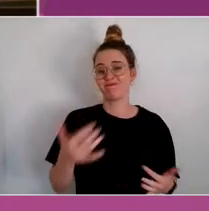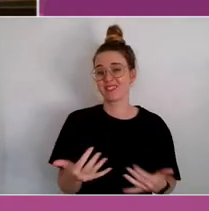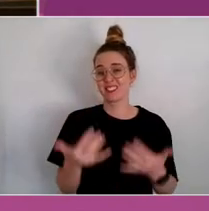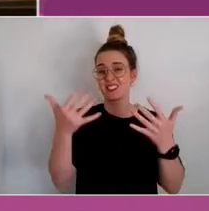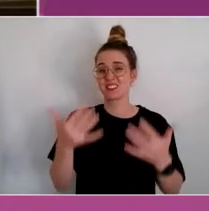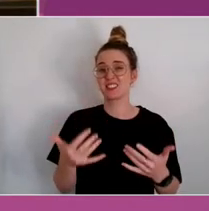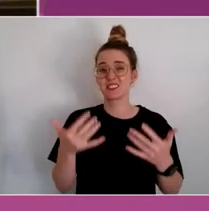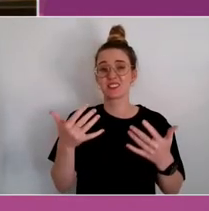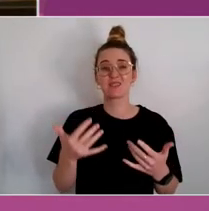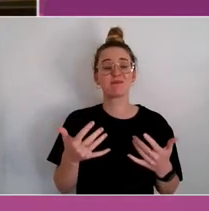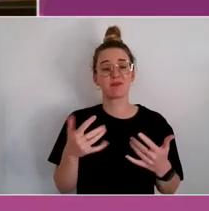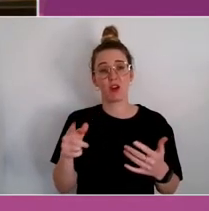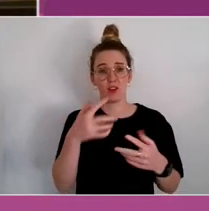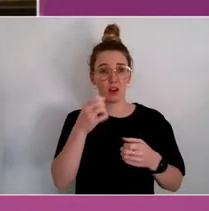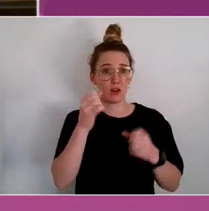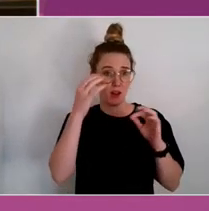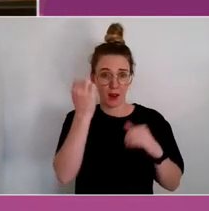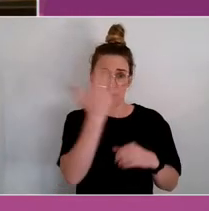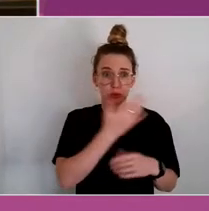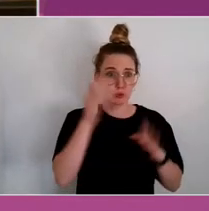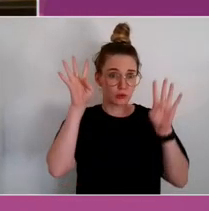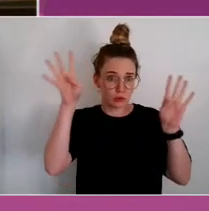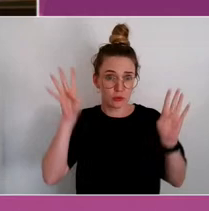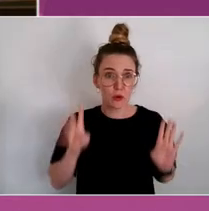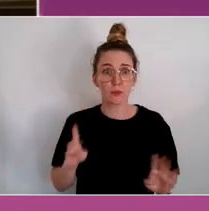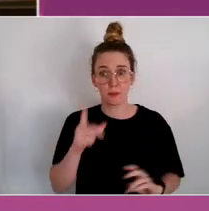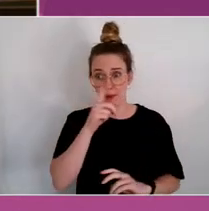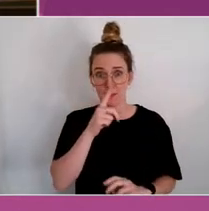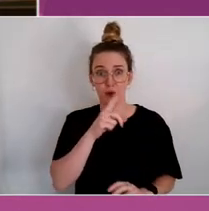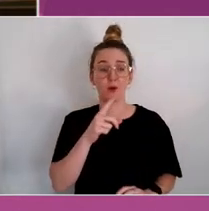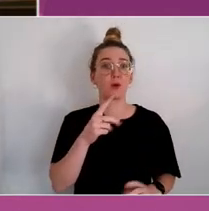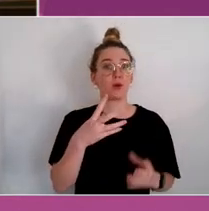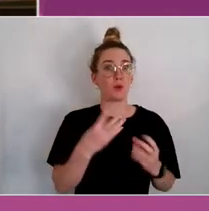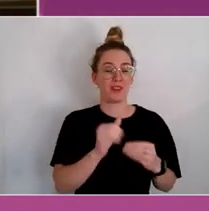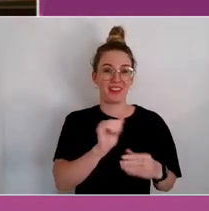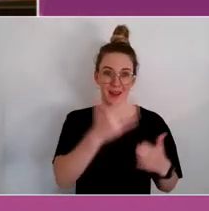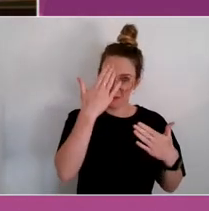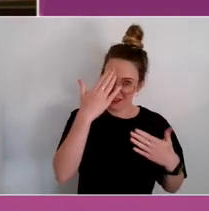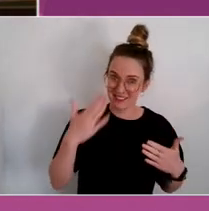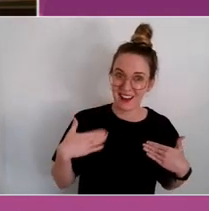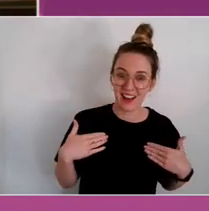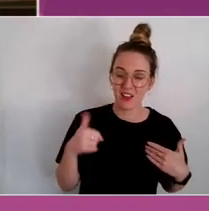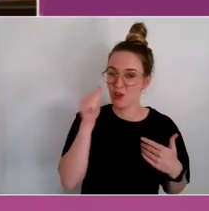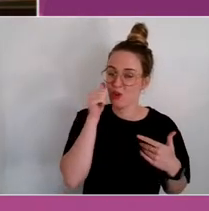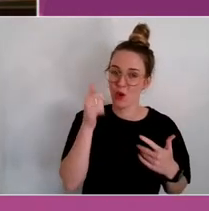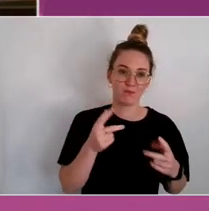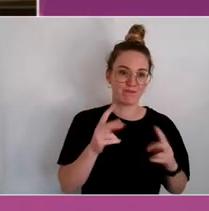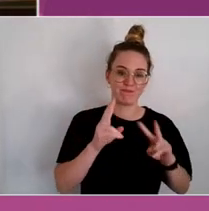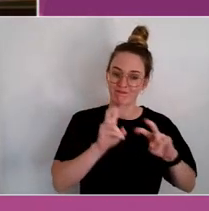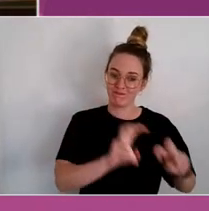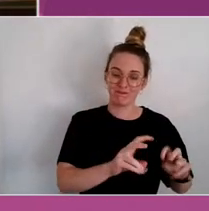Strait Islander peoples with - in terms of mental health, in terms of suicide, in terms